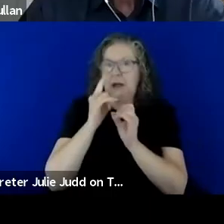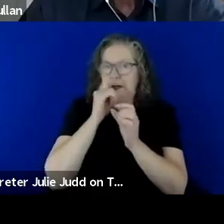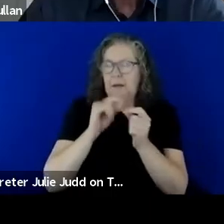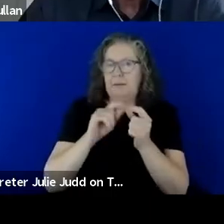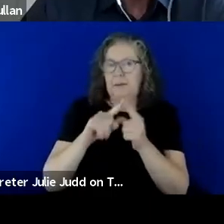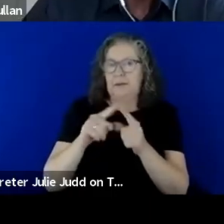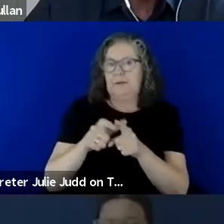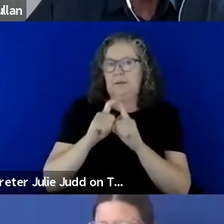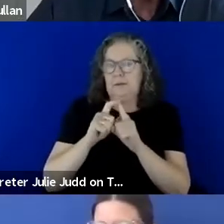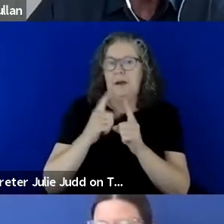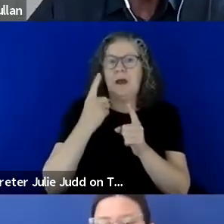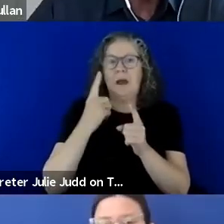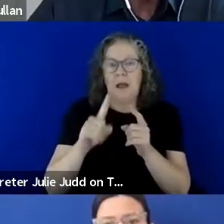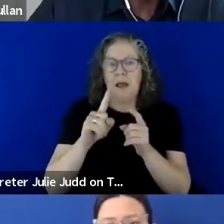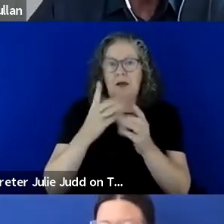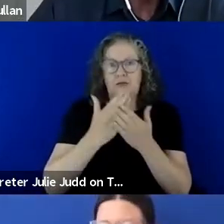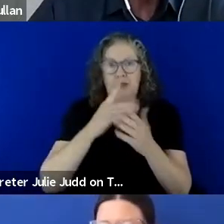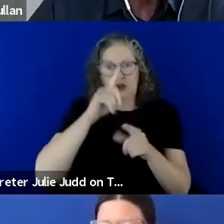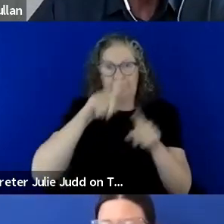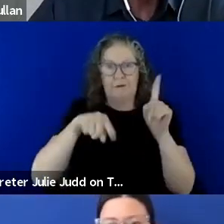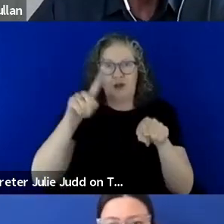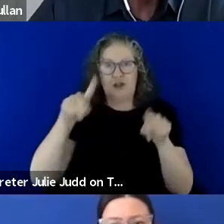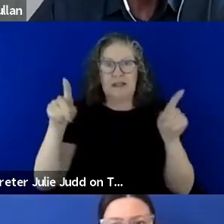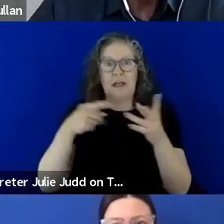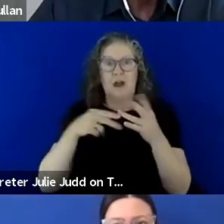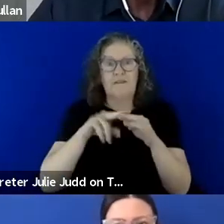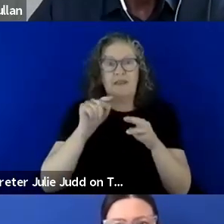and the diversity of that communication is essential because we're all individuals.